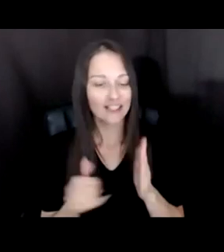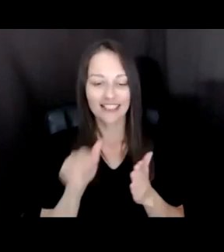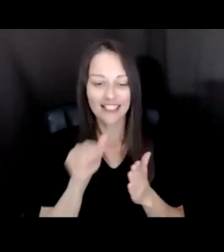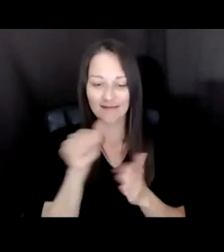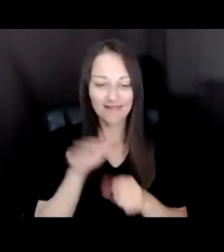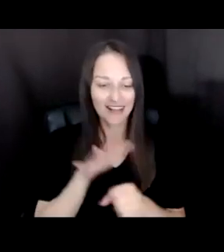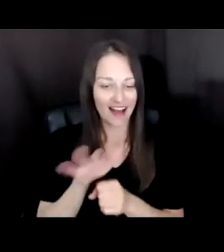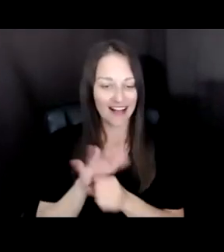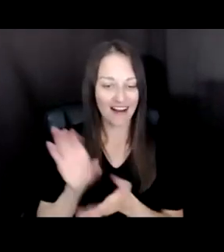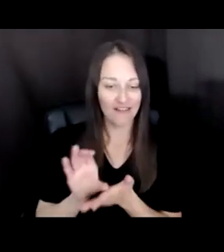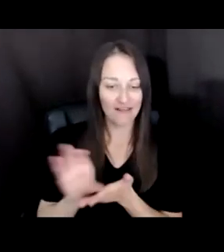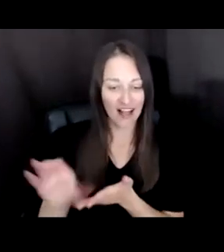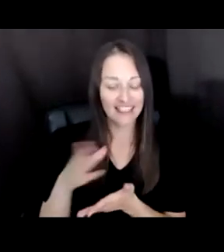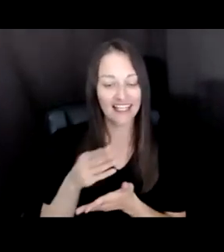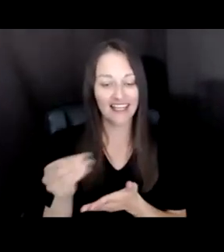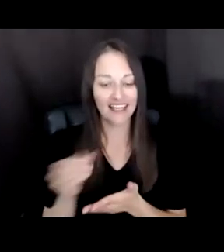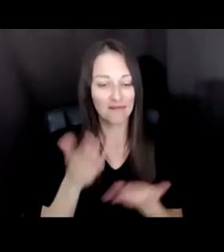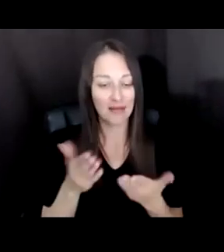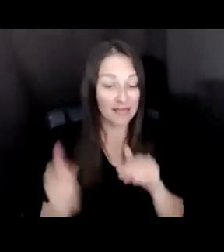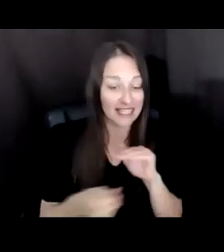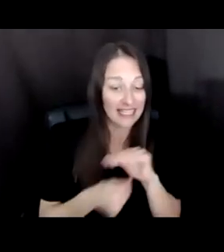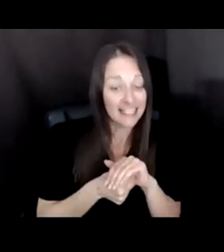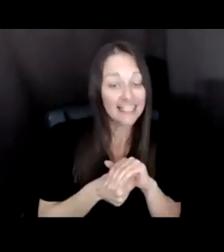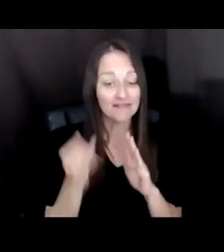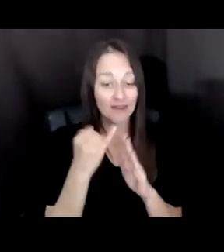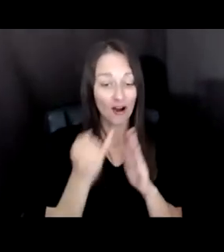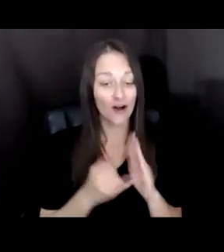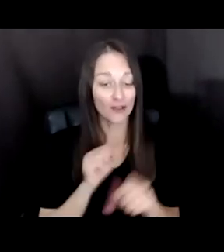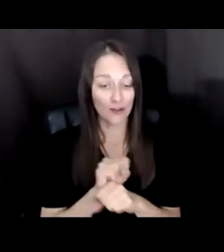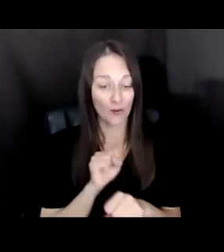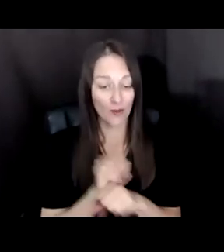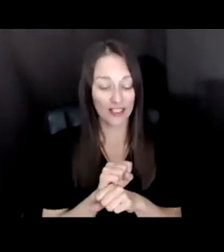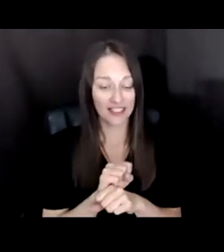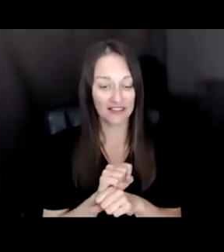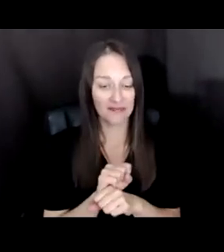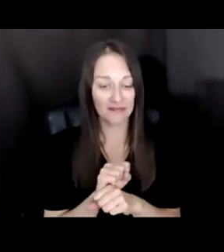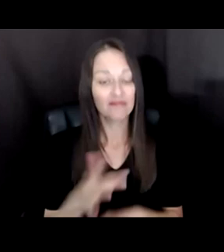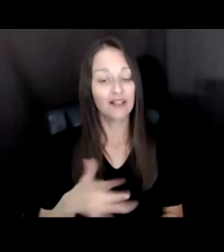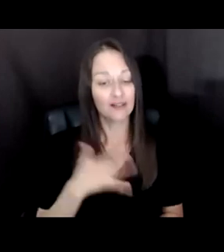OPAQUE ARTS PRACTICE. WE REALLY FELT THAT THE DEVELOPMENT OF THIS INITIATIVE WAS ESSENTIAL